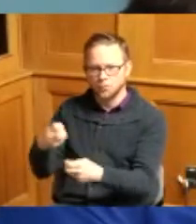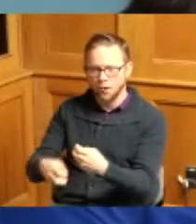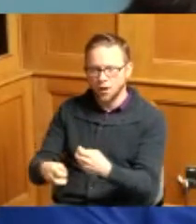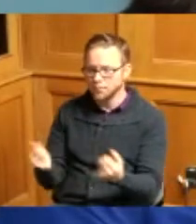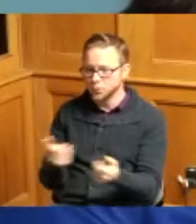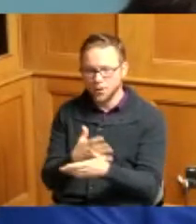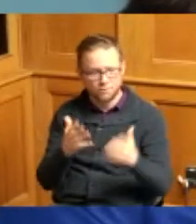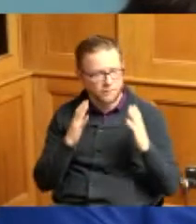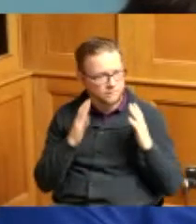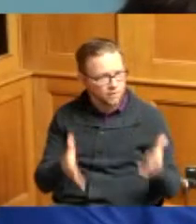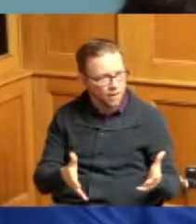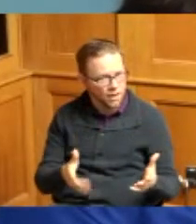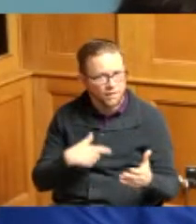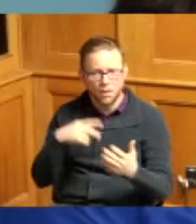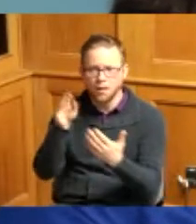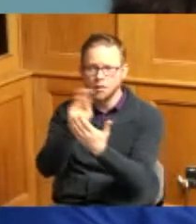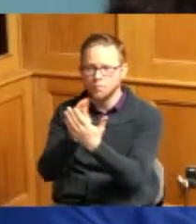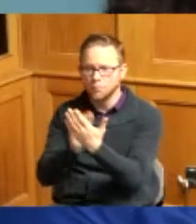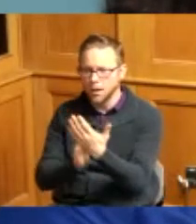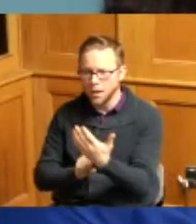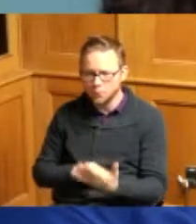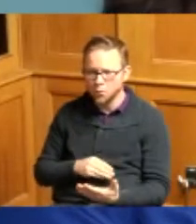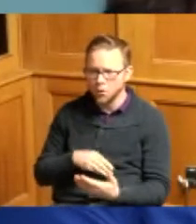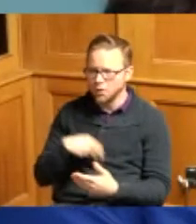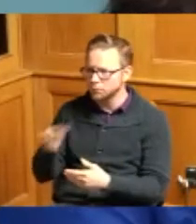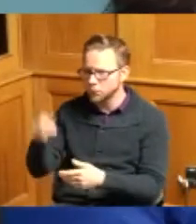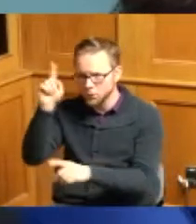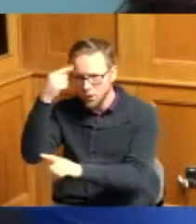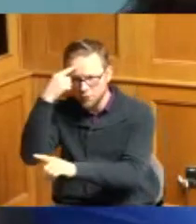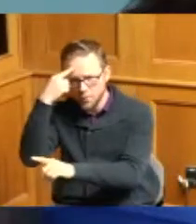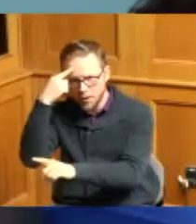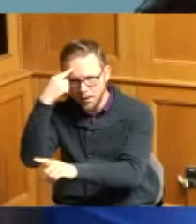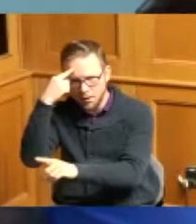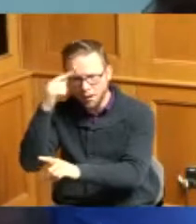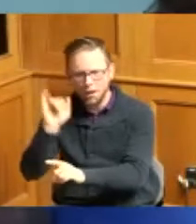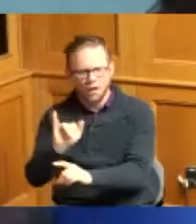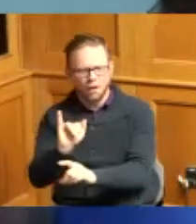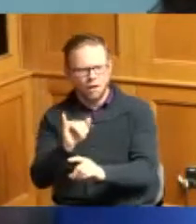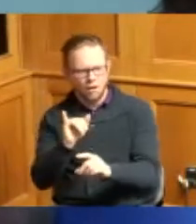until you go down to the government and they say fill this out and then they say well okay you did